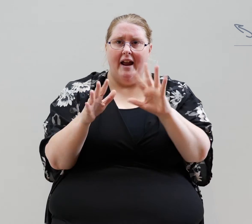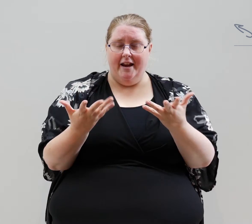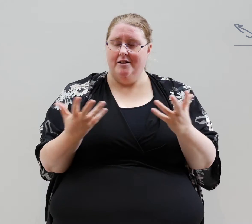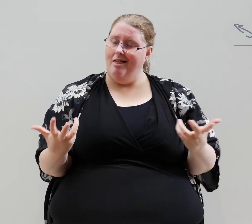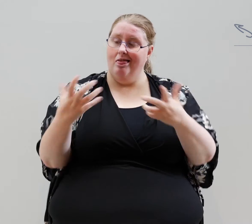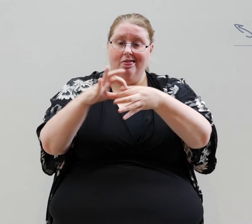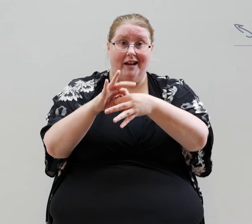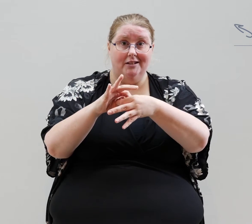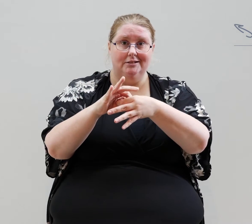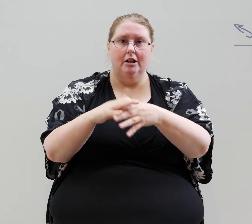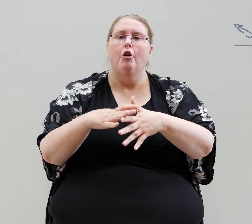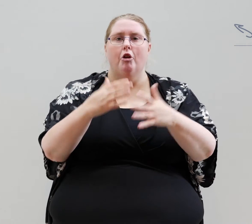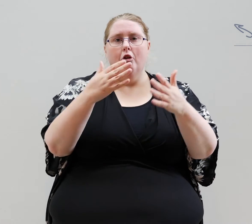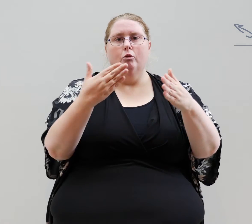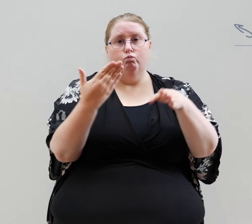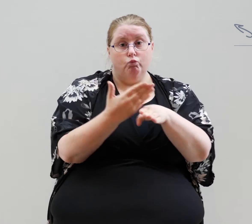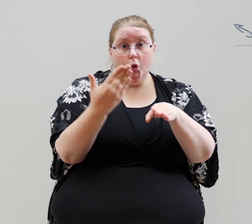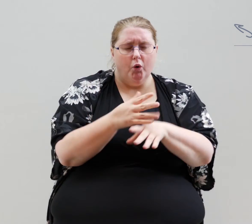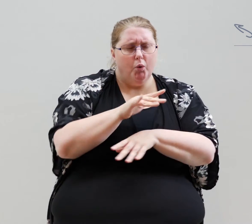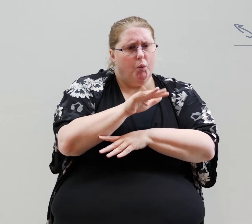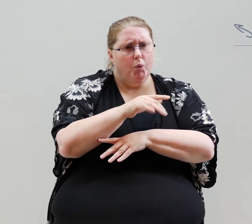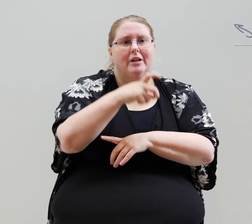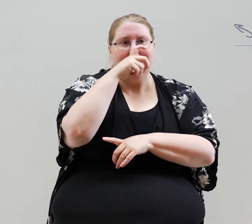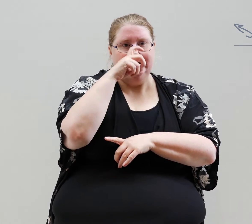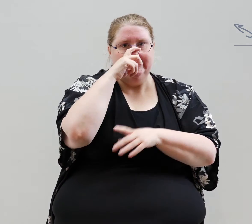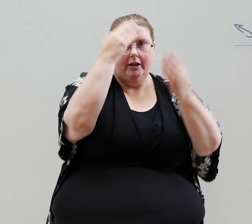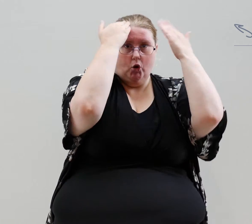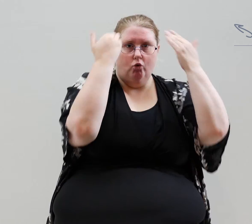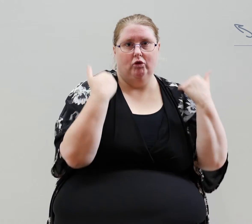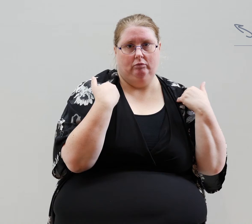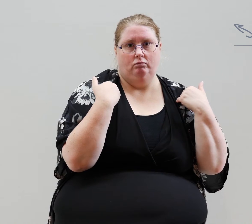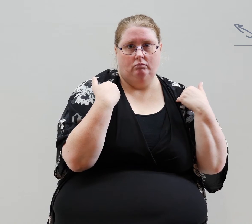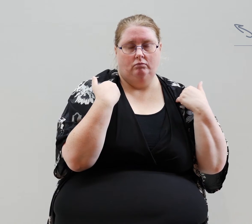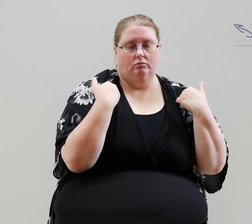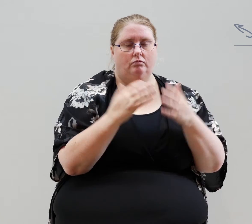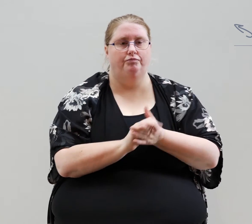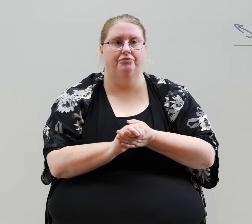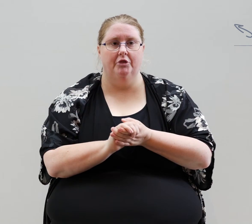to the messages within the work of Sister Cortia.